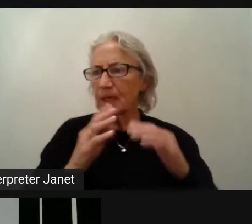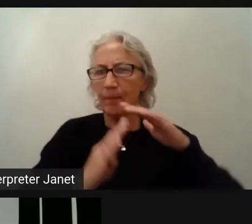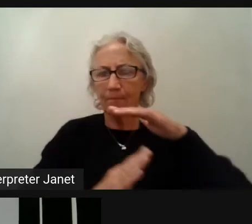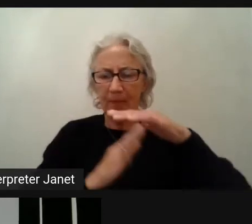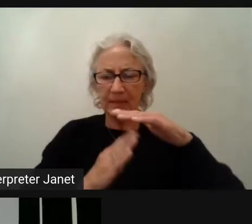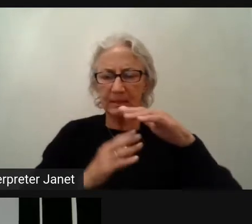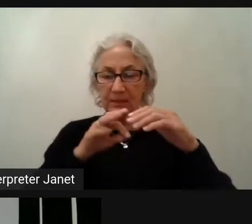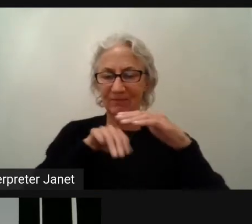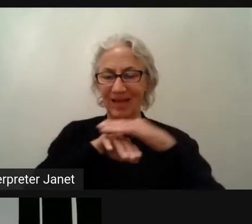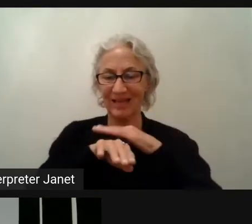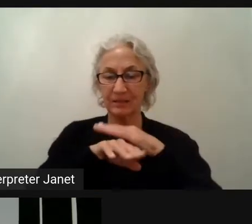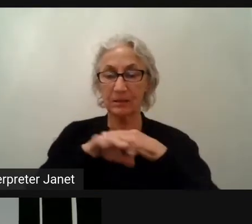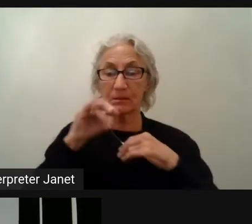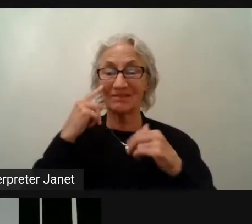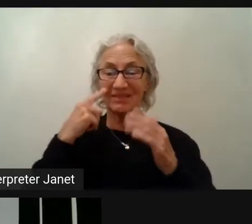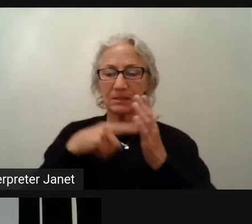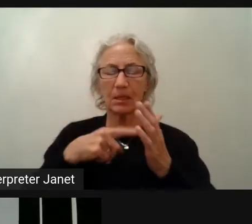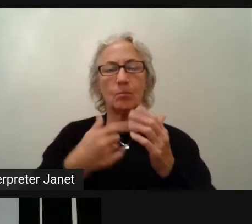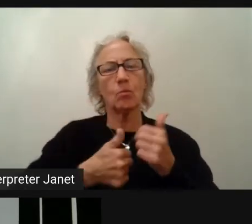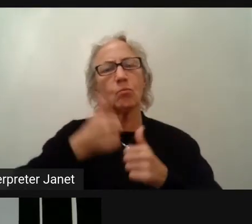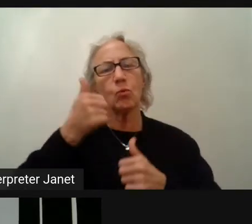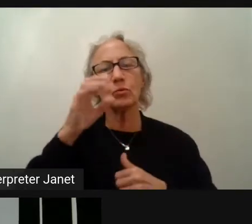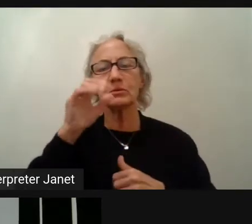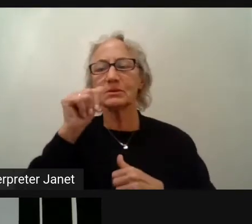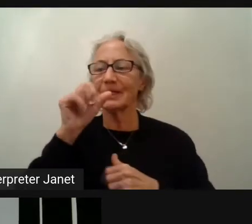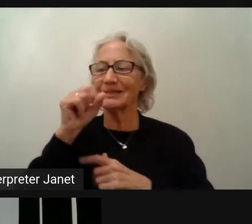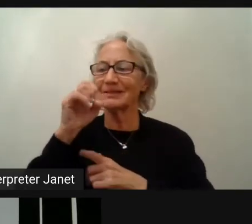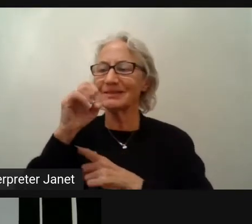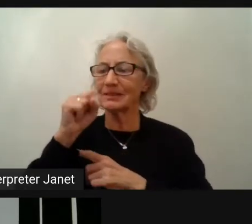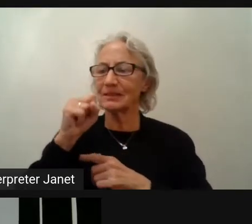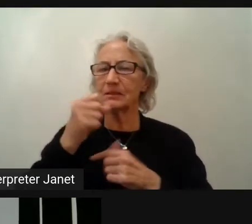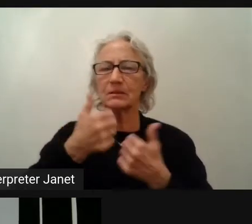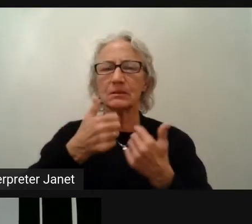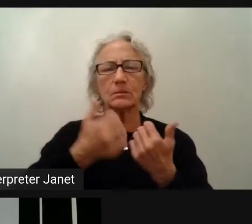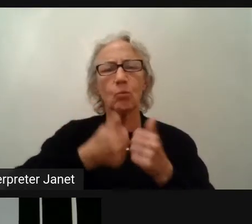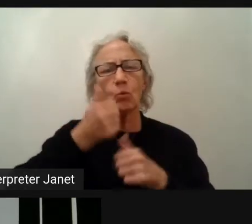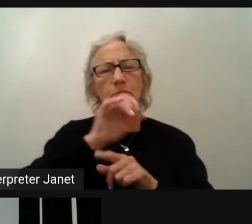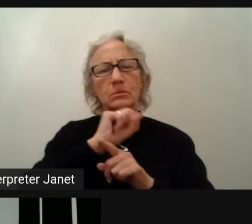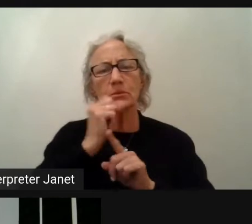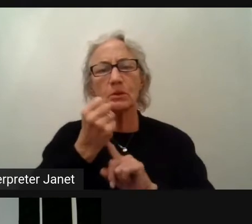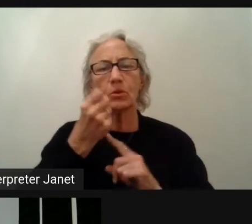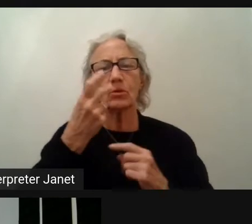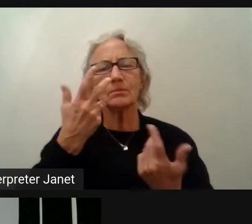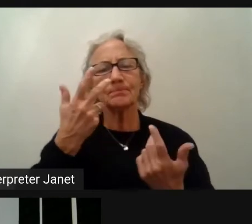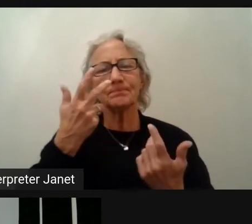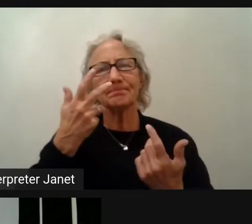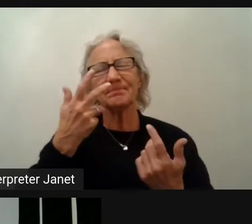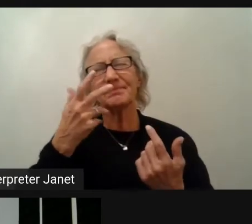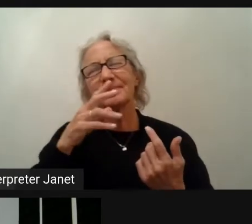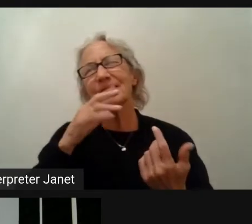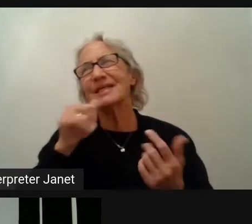In most cases, not because we want to learn accessibility, but because we don't want to see this error anymore.